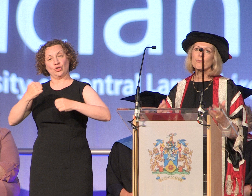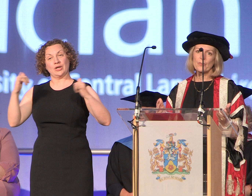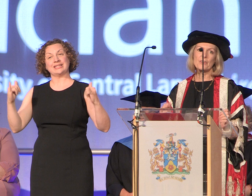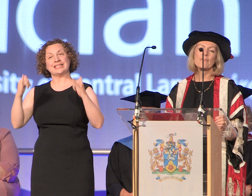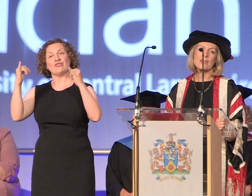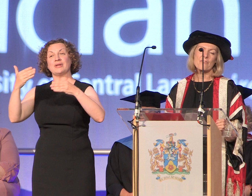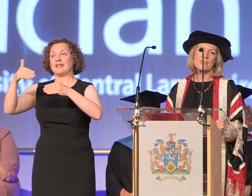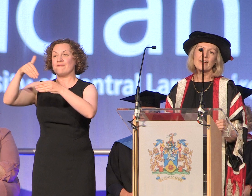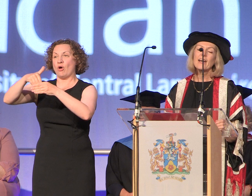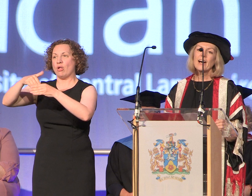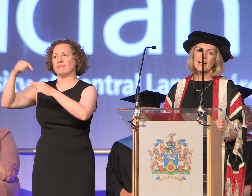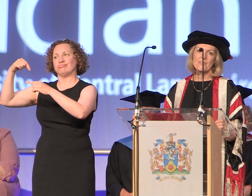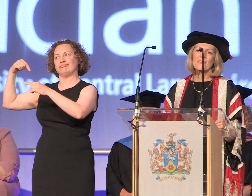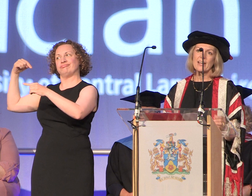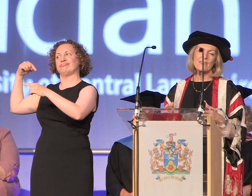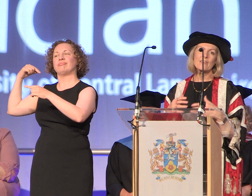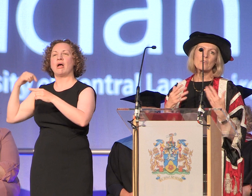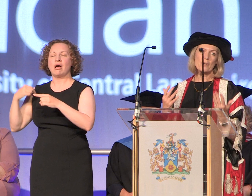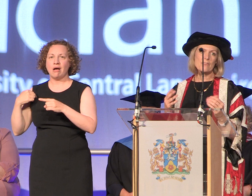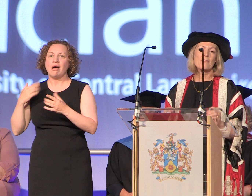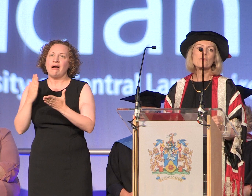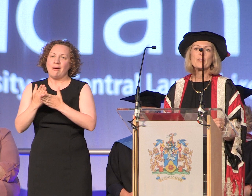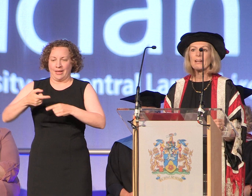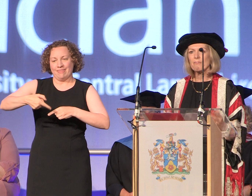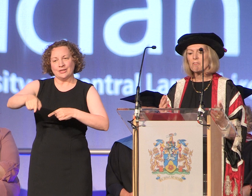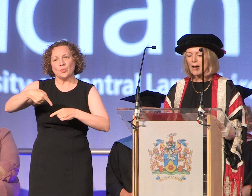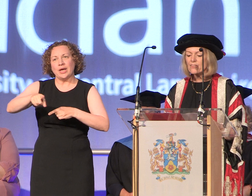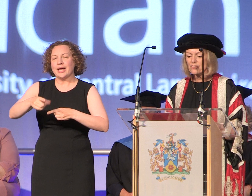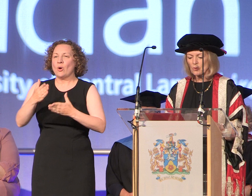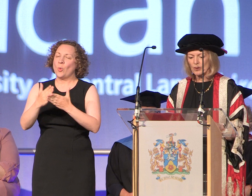for the University and have to say that the ones this week have surpassed all